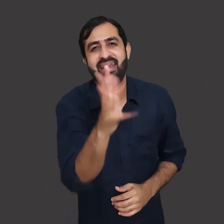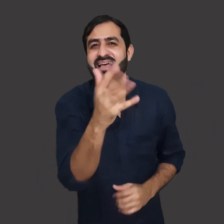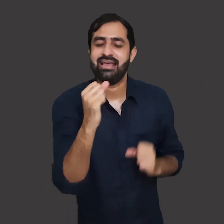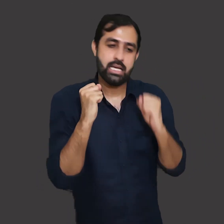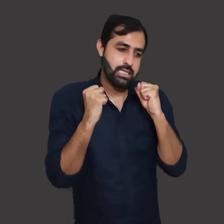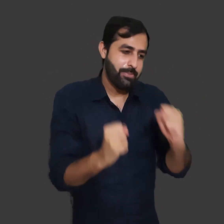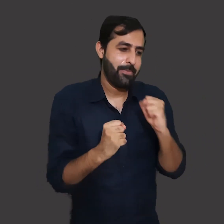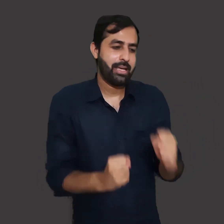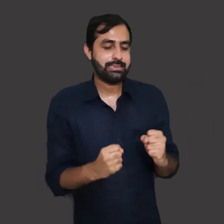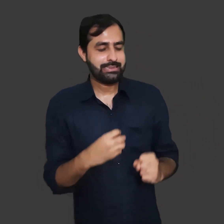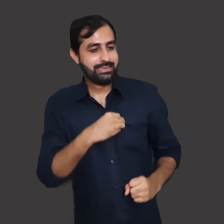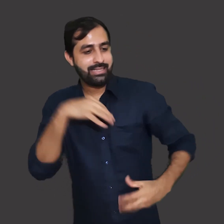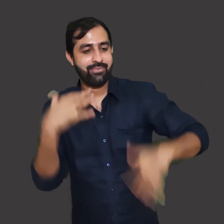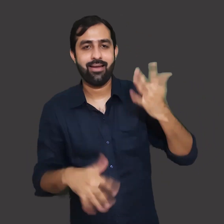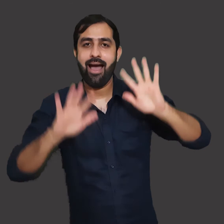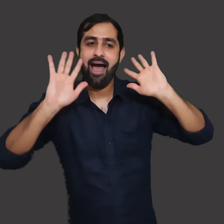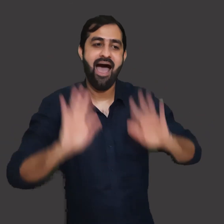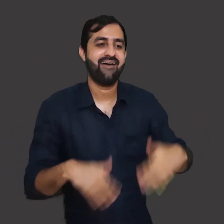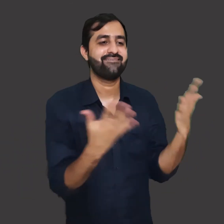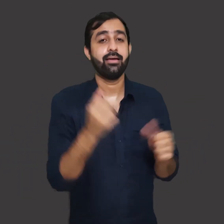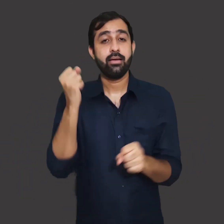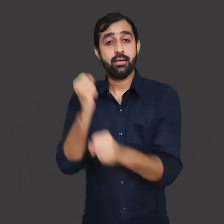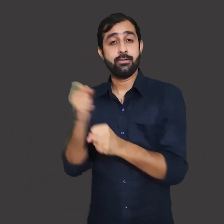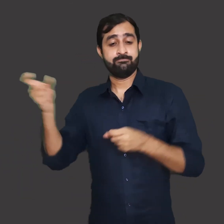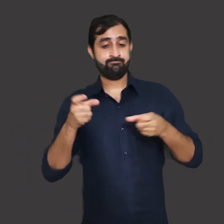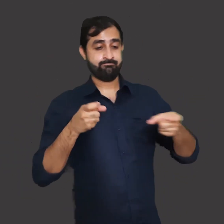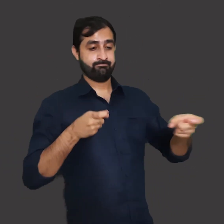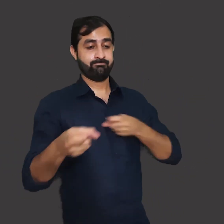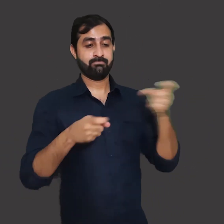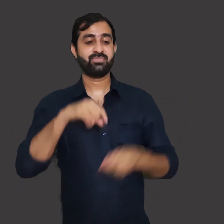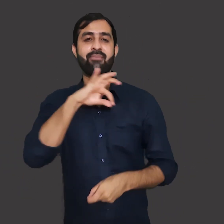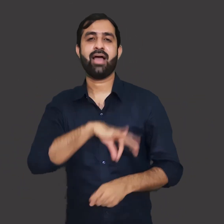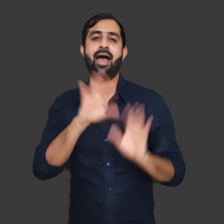goes for a toss. It is very difficult. Many people have to suffer with this situation.